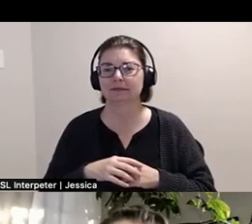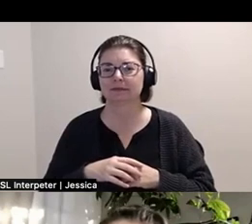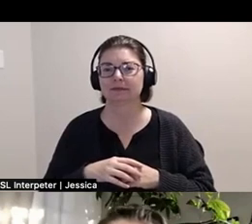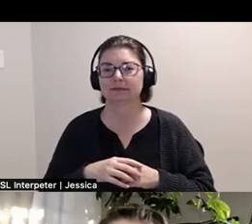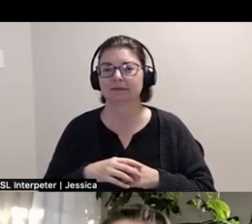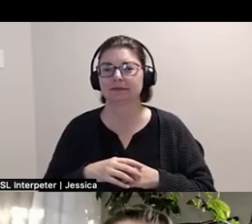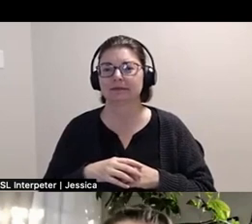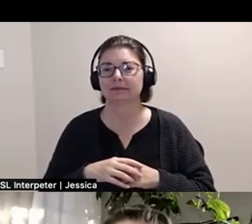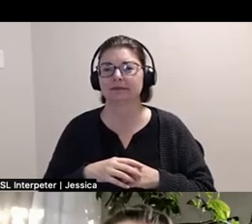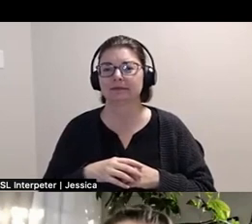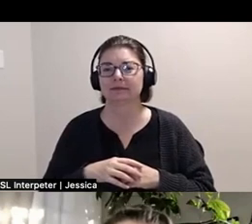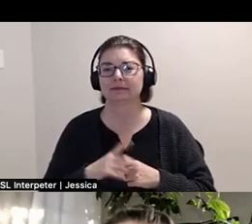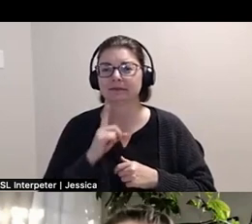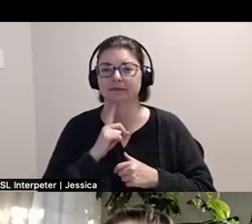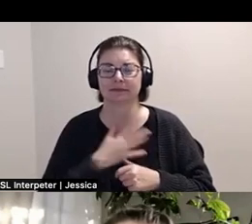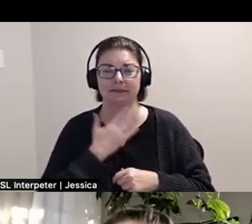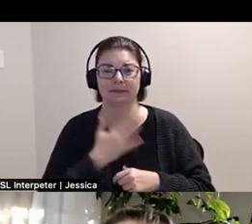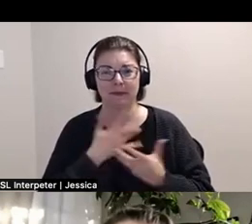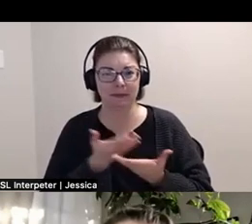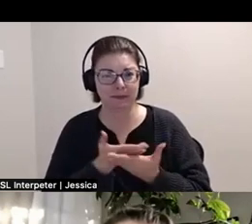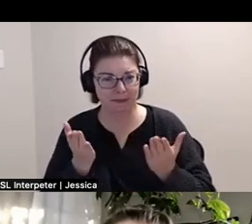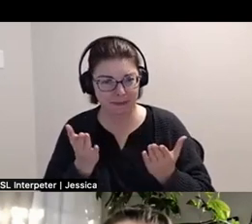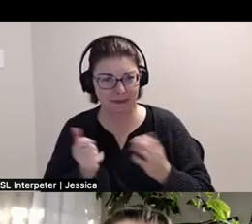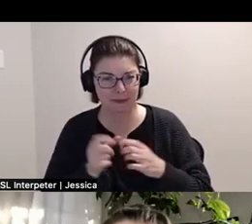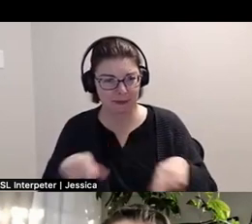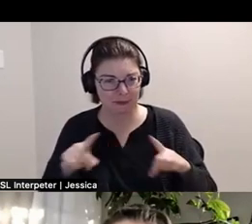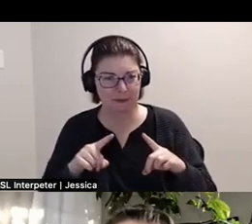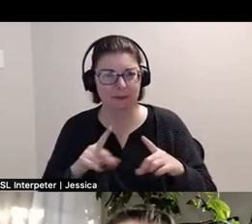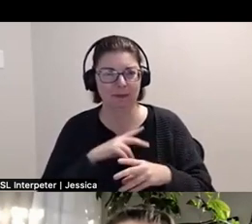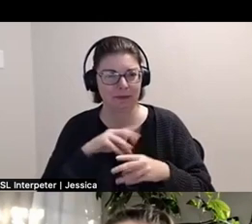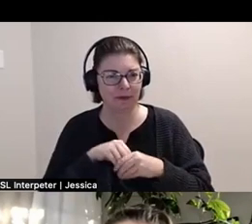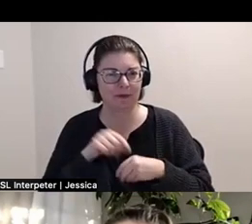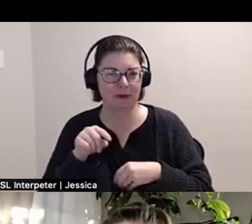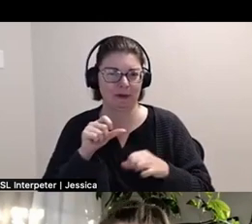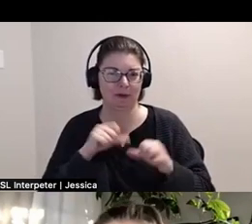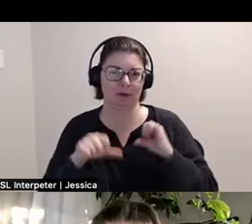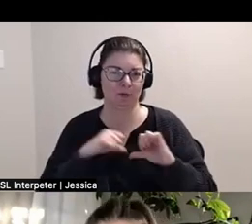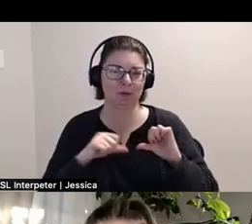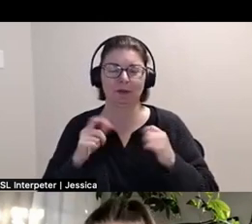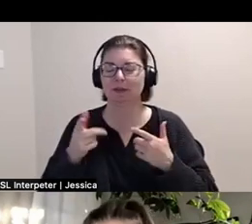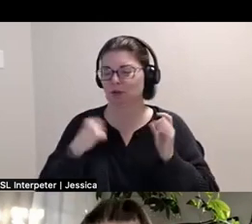I'm so grateful to be with everybody today and to be part of this show. And, this show has brought me so many like